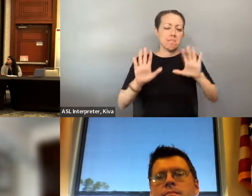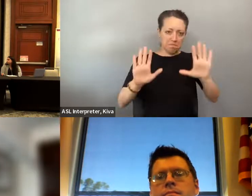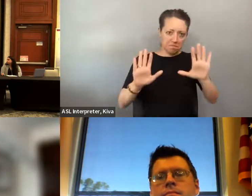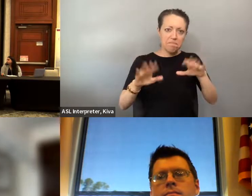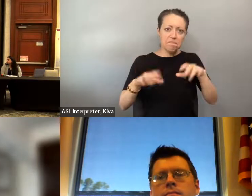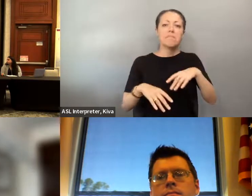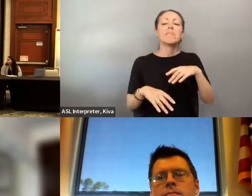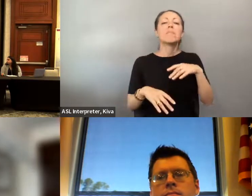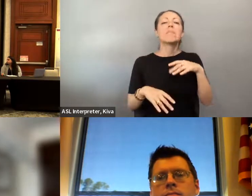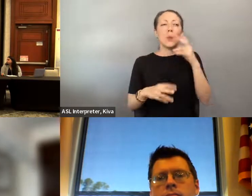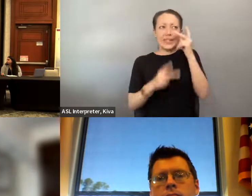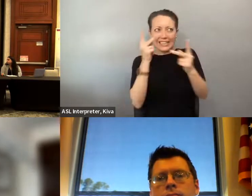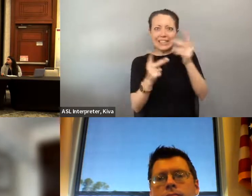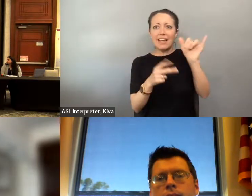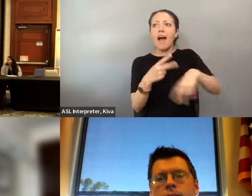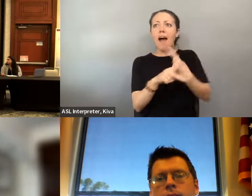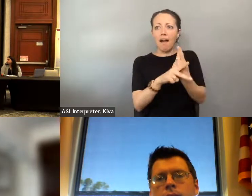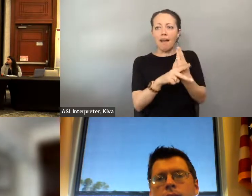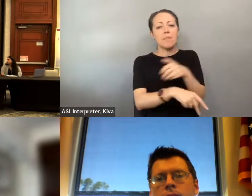very dangerous time for those of us who are often at the margins of the centers of power. And one of the things